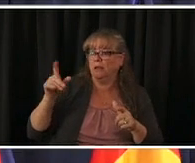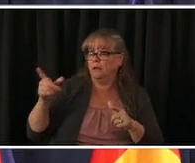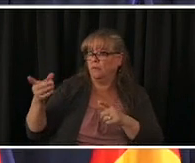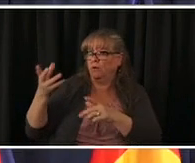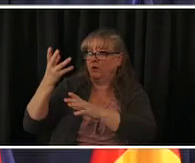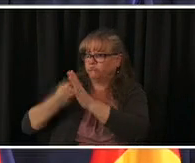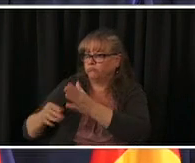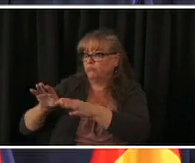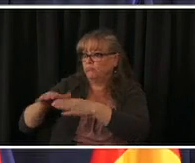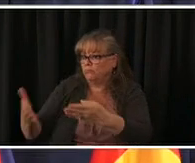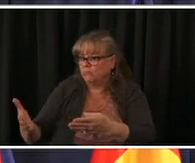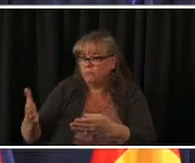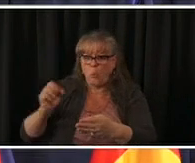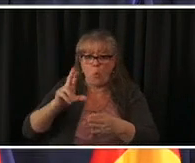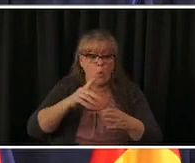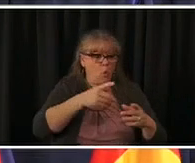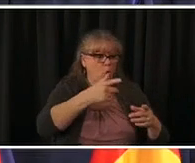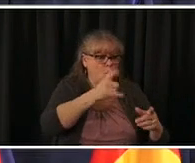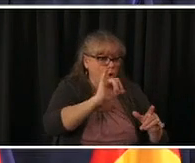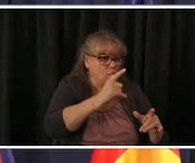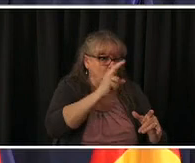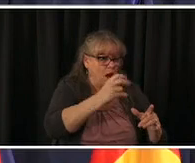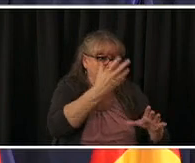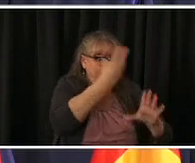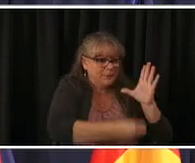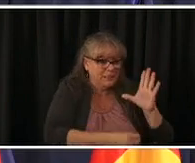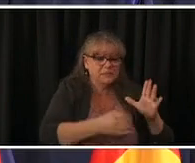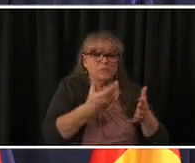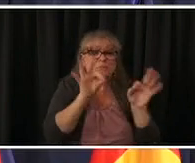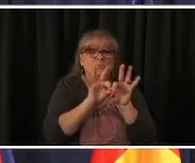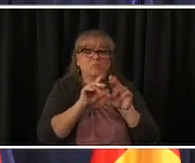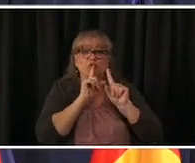closing the charleston loophole and i'll certainly review any legislation that reaches